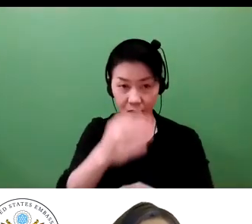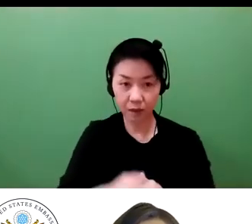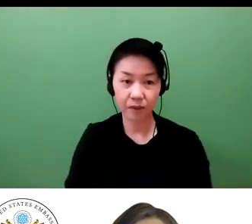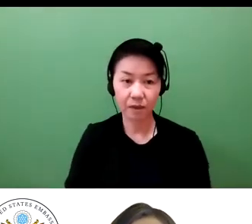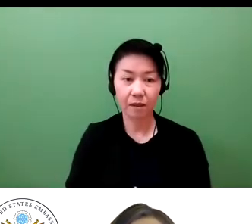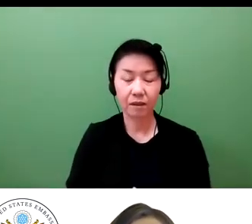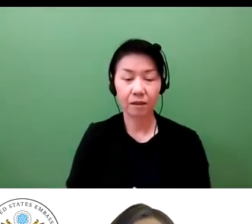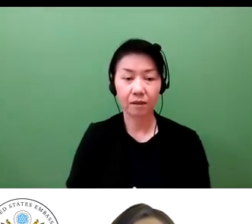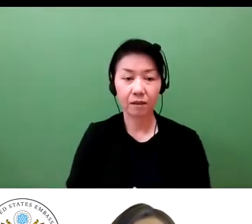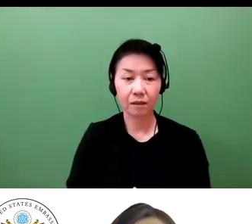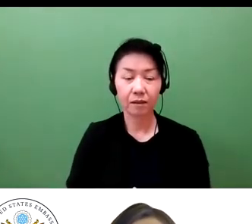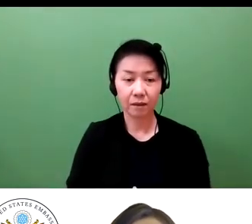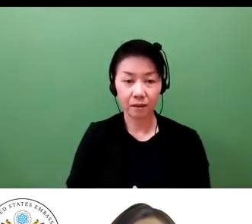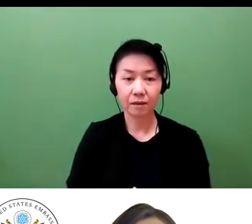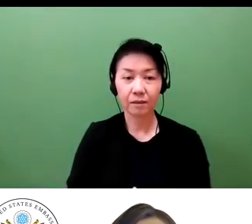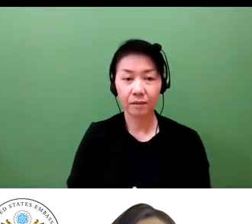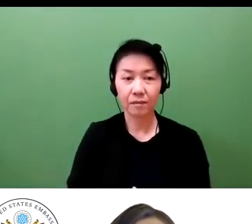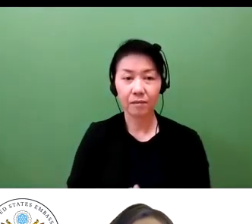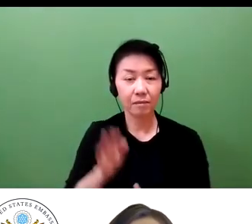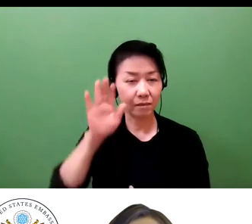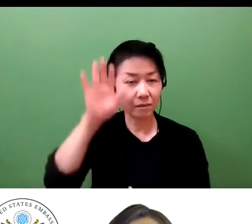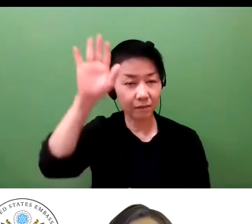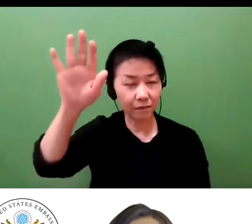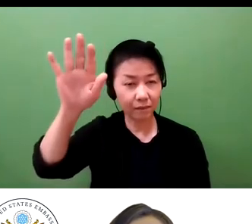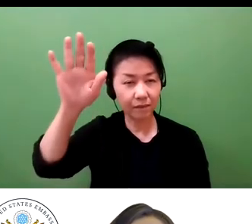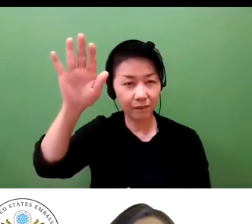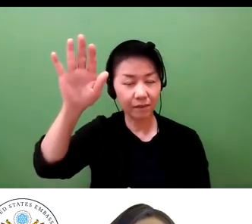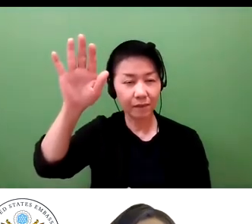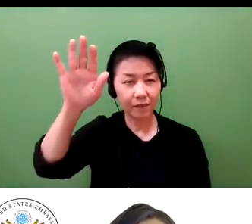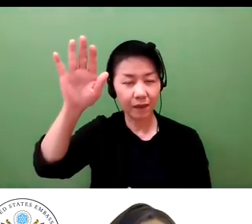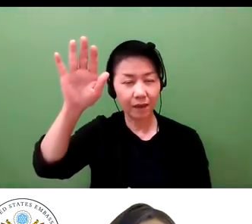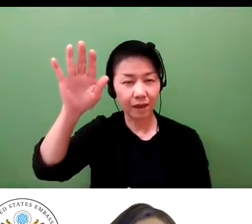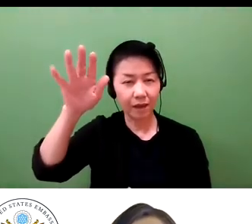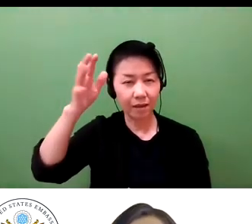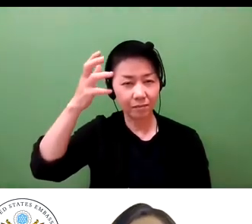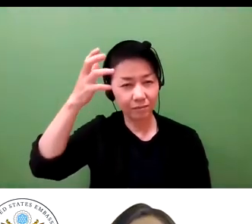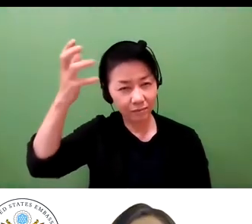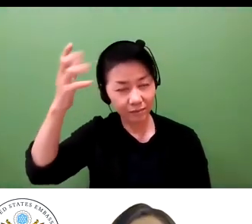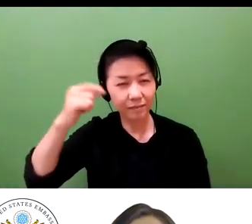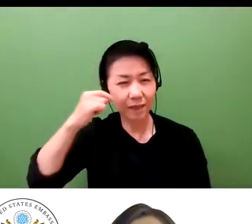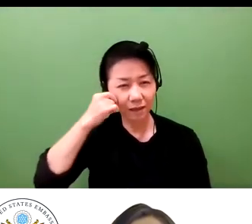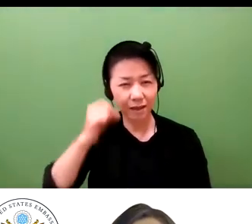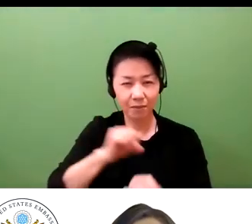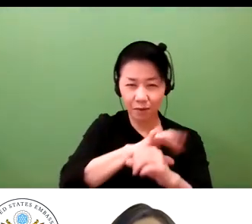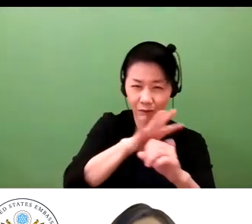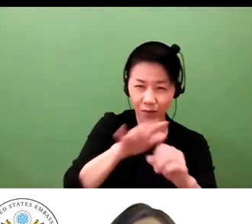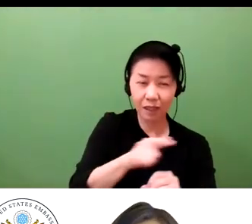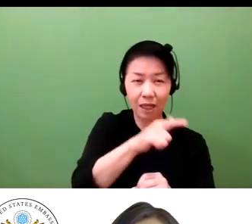during these uncertain times. Thank you so much, and we look forward to seeing you again soon.